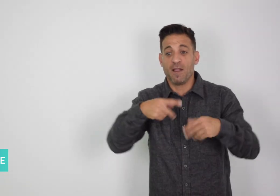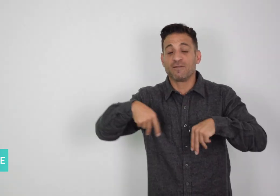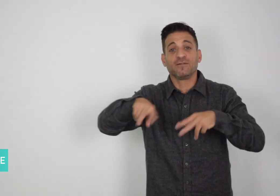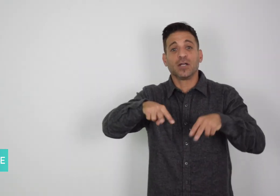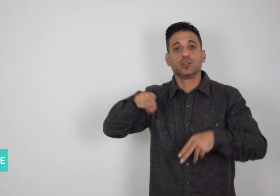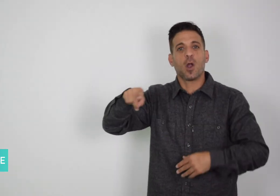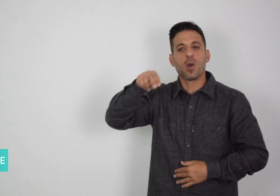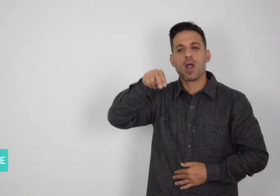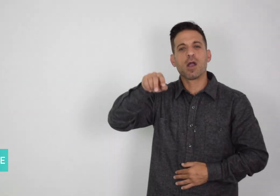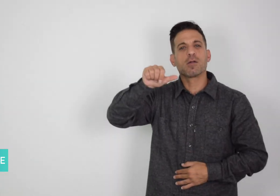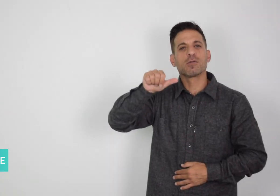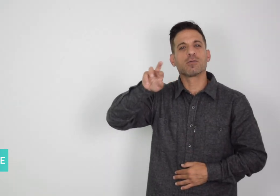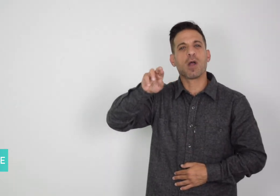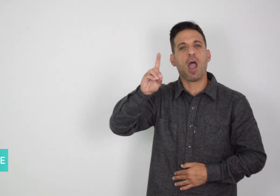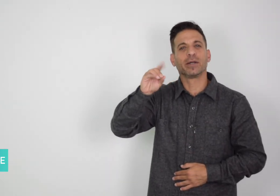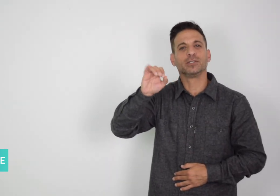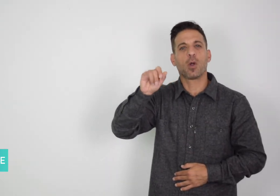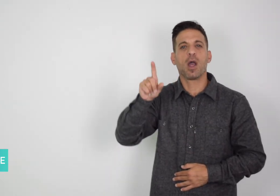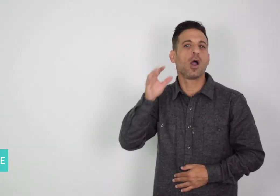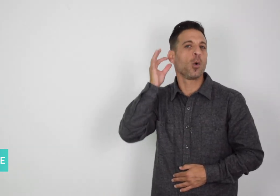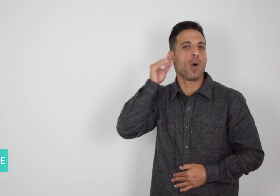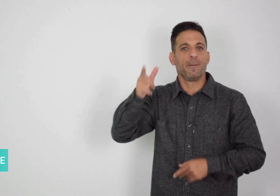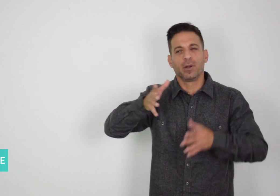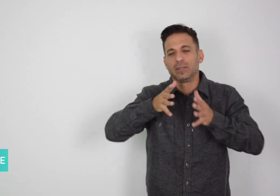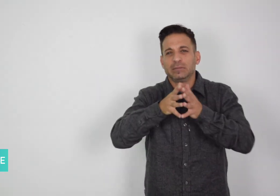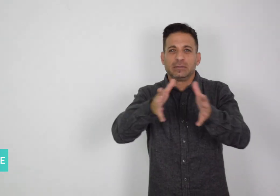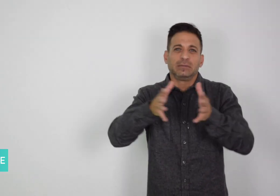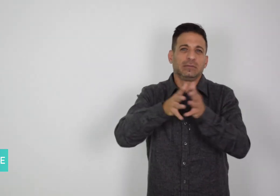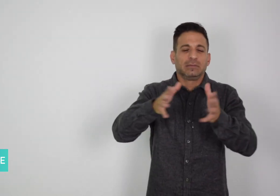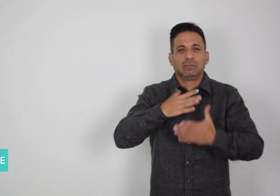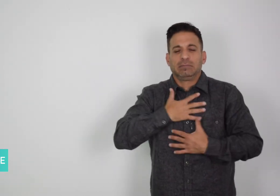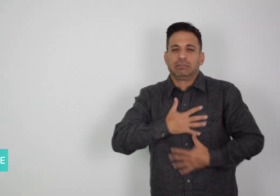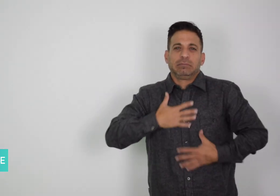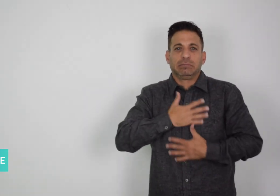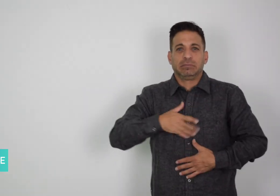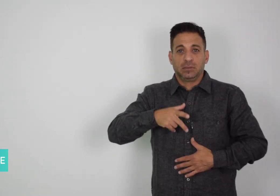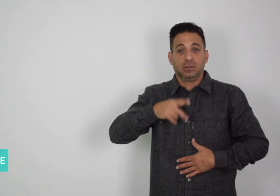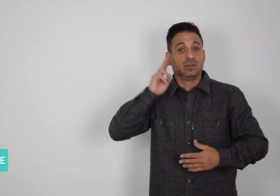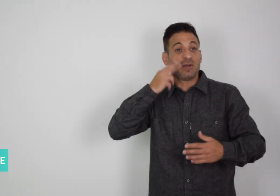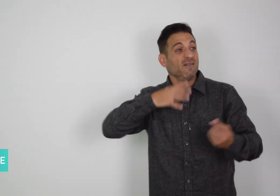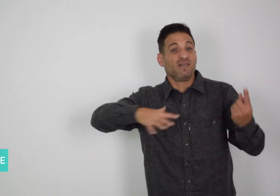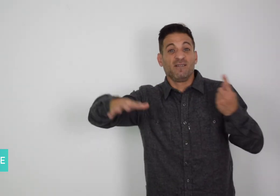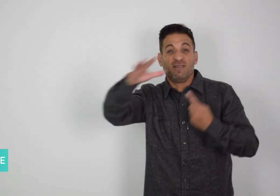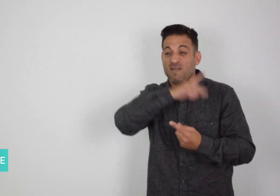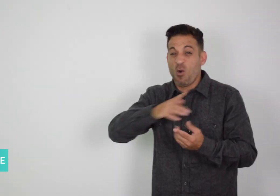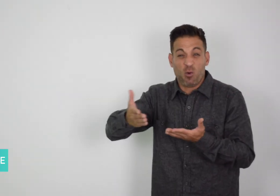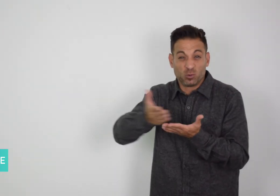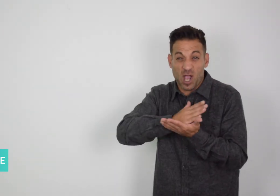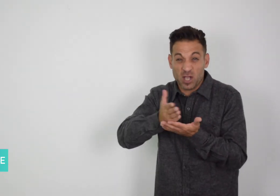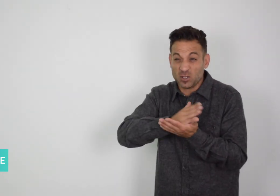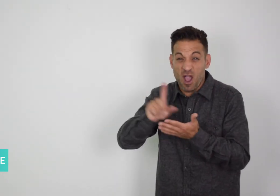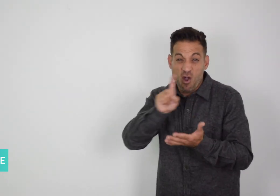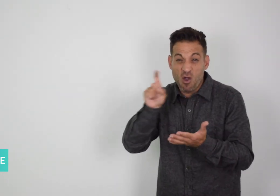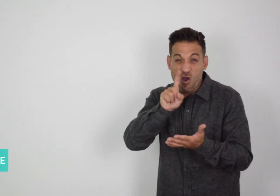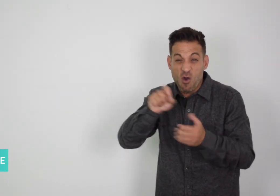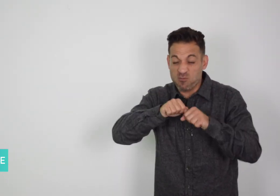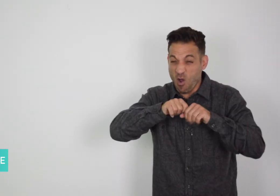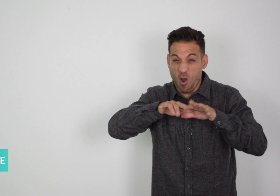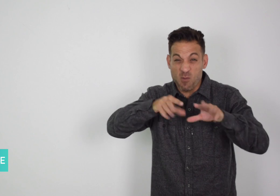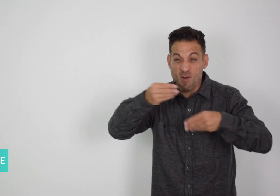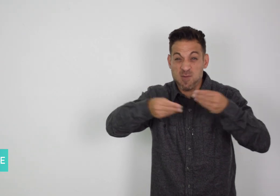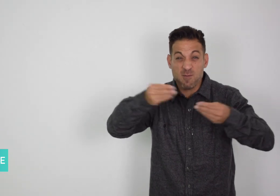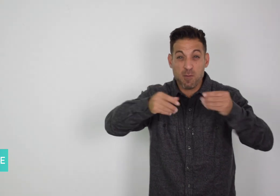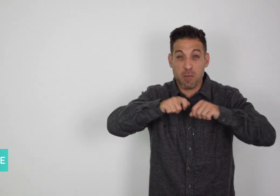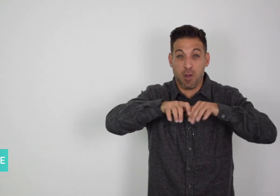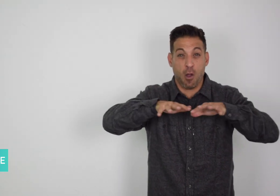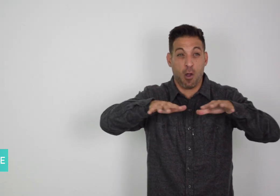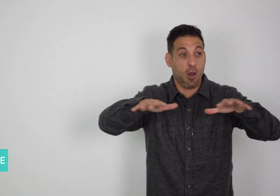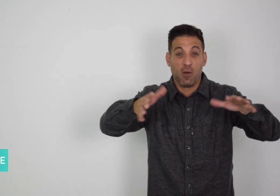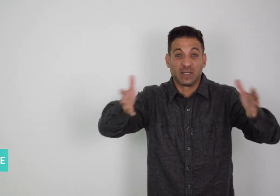Nardolillo’s video and encouraged others to sign the petition